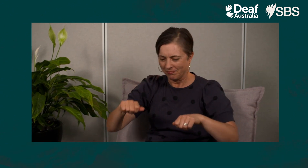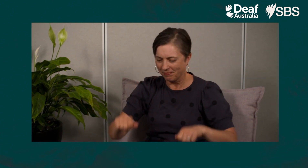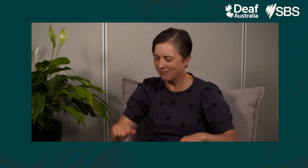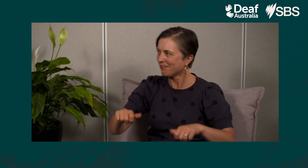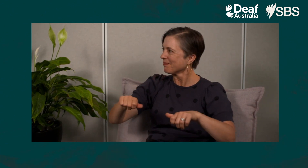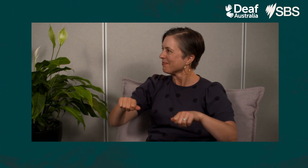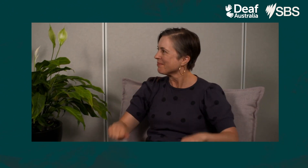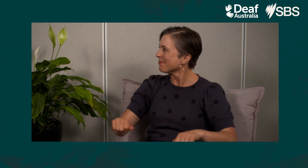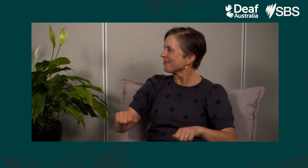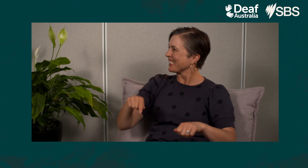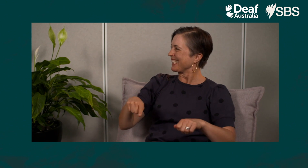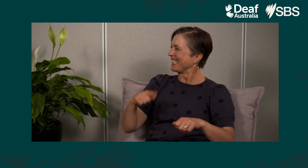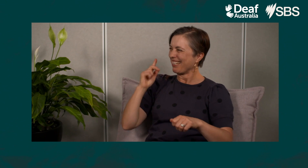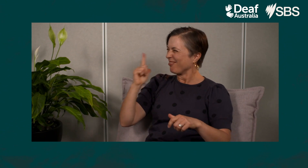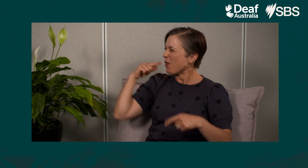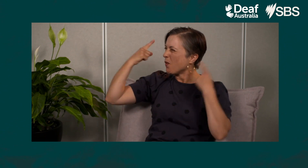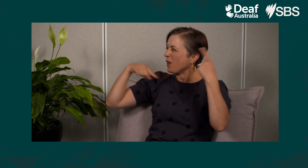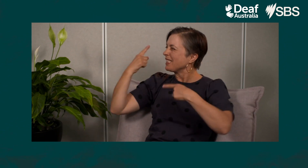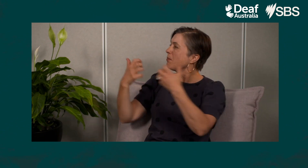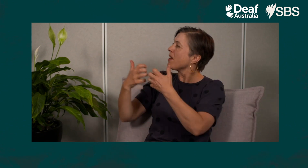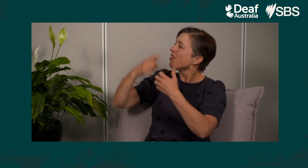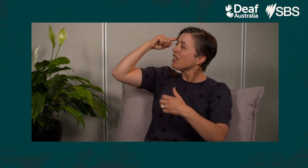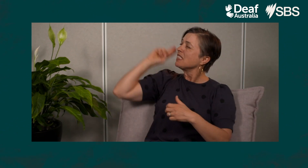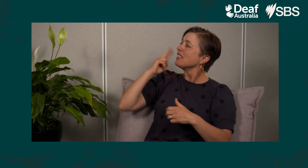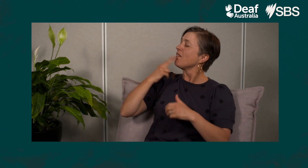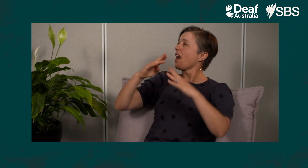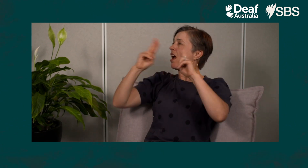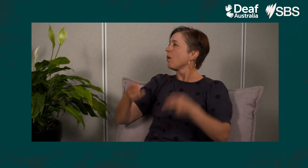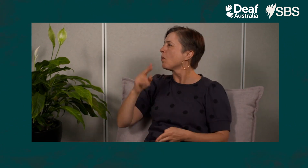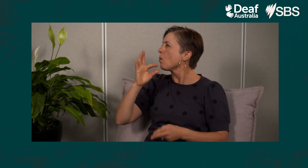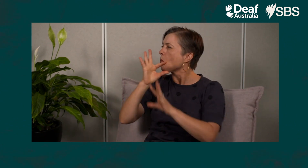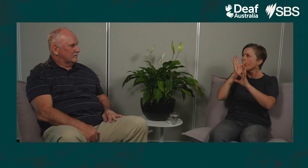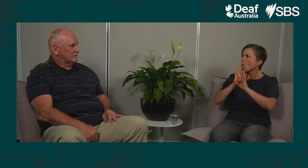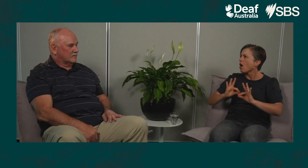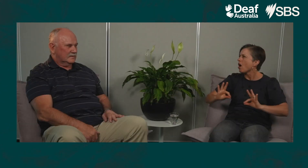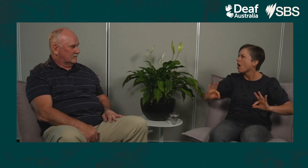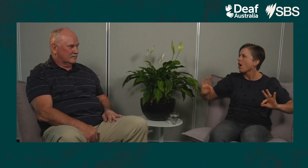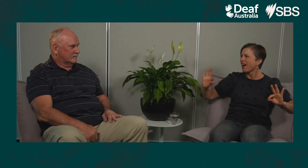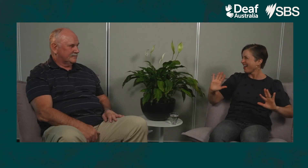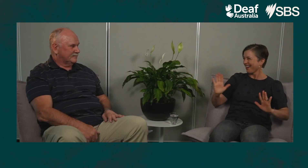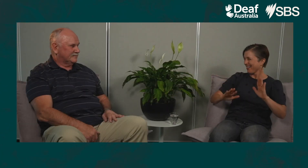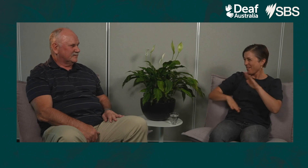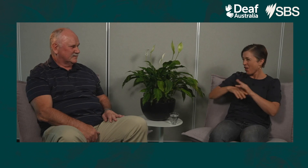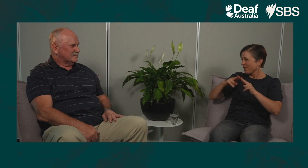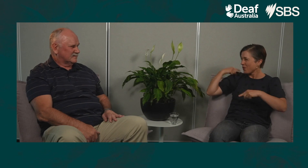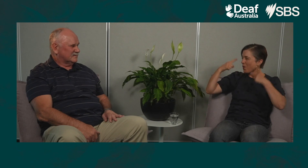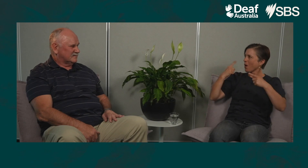So I had to be very careful and deliberate when putting down my cutlery. Many people assume that a Deaf household would be so quiet,